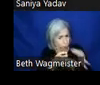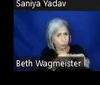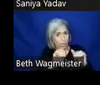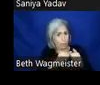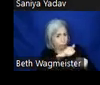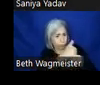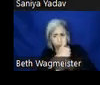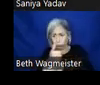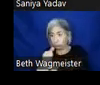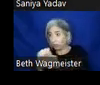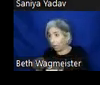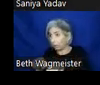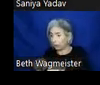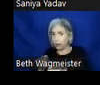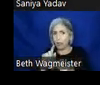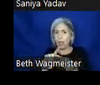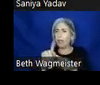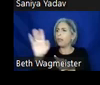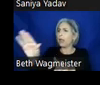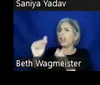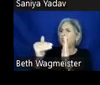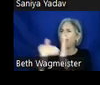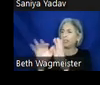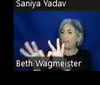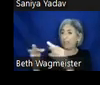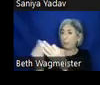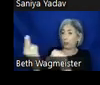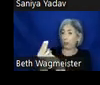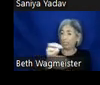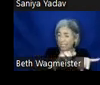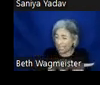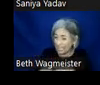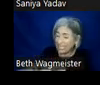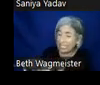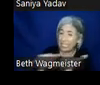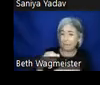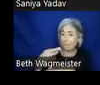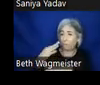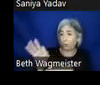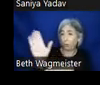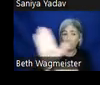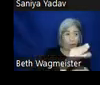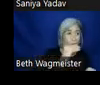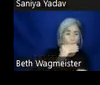together. Thousands of families use the same furniture in their homes to build a couch,